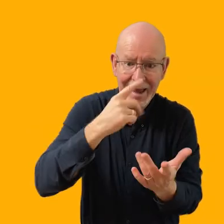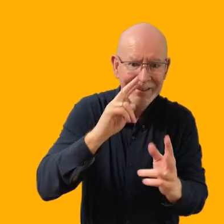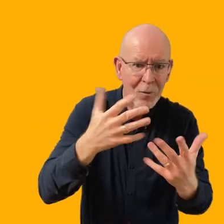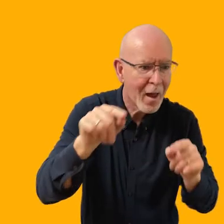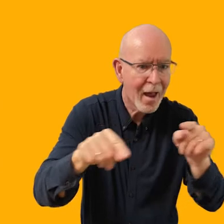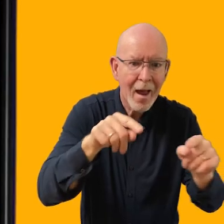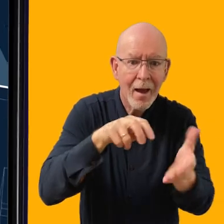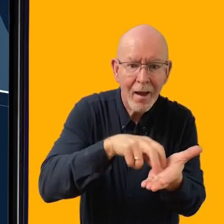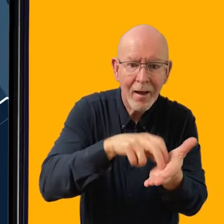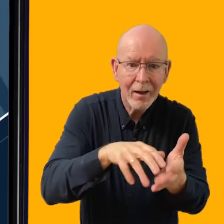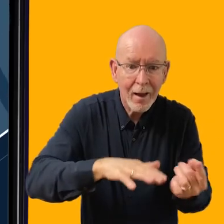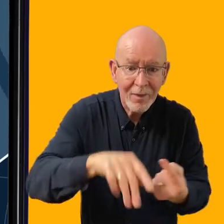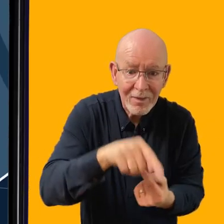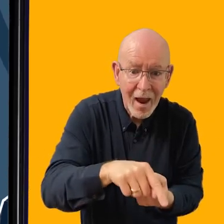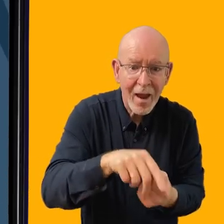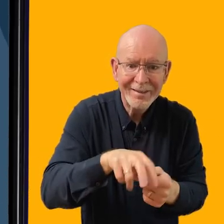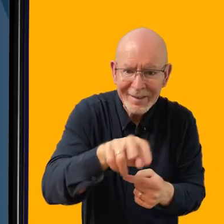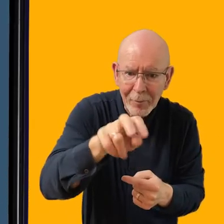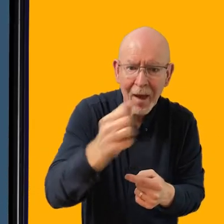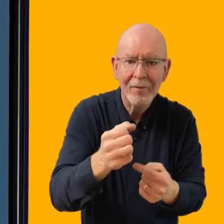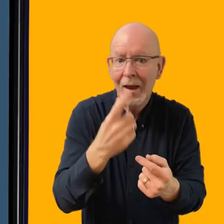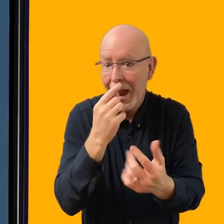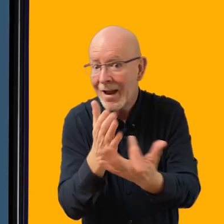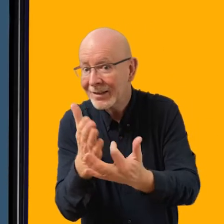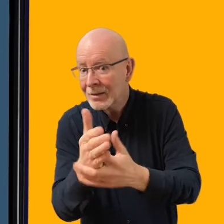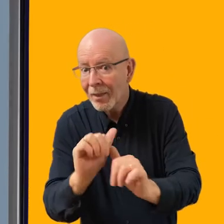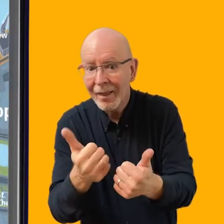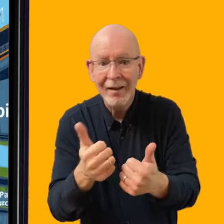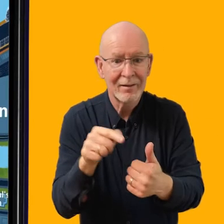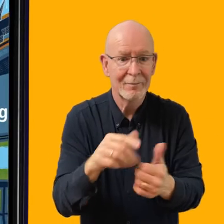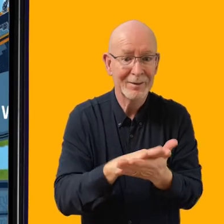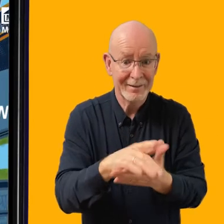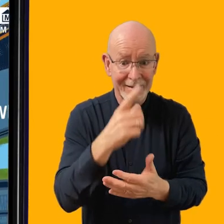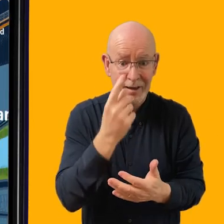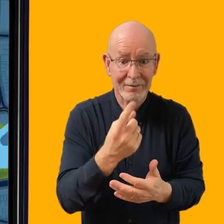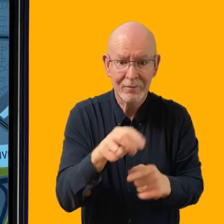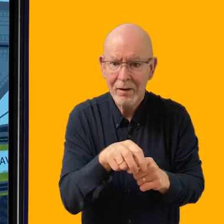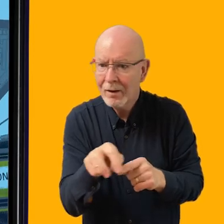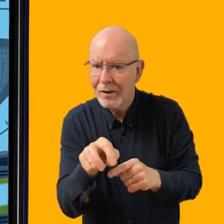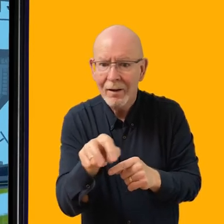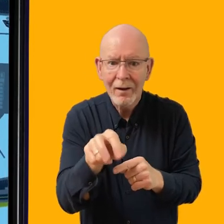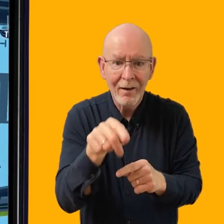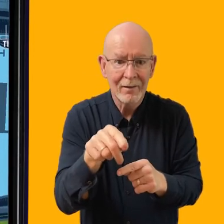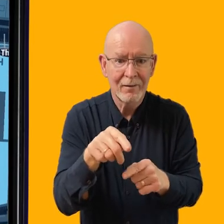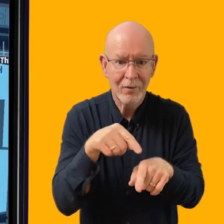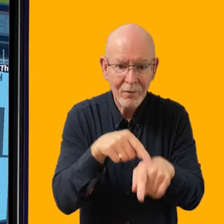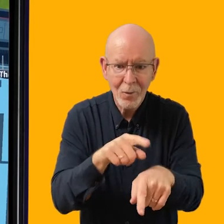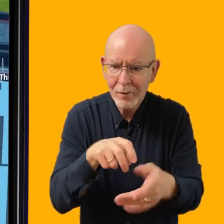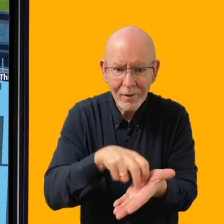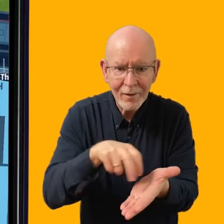like pedestrian space, steps, ramps and accessible entrances. It also means you can route your journey through pedestrian space,